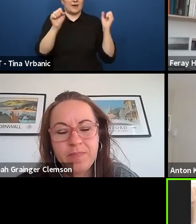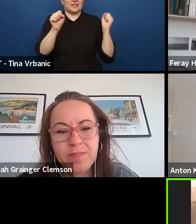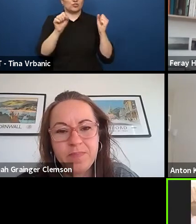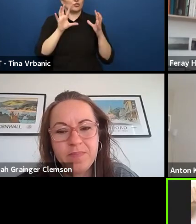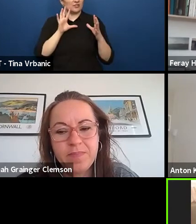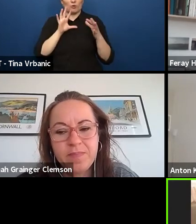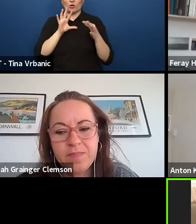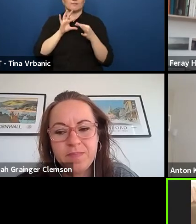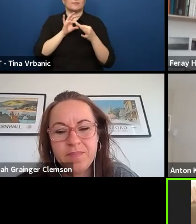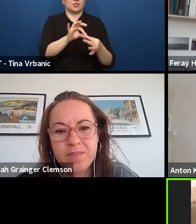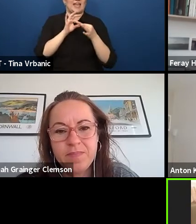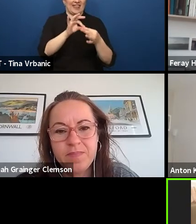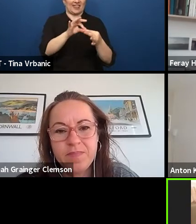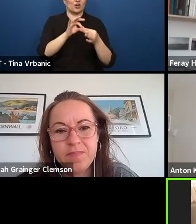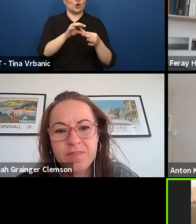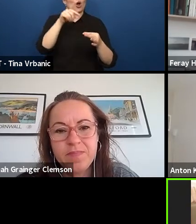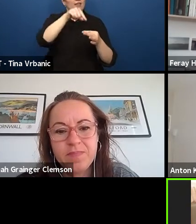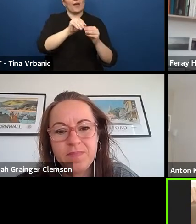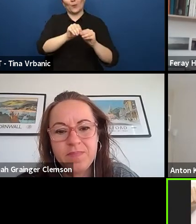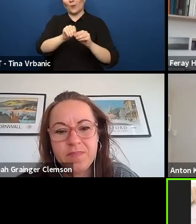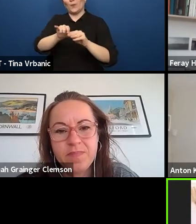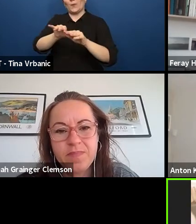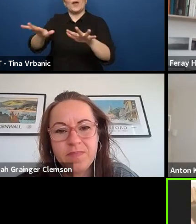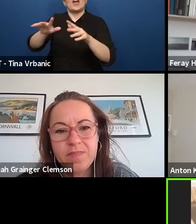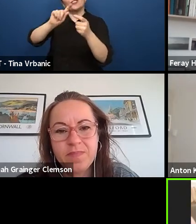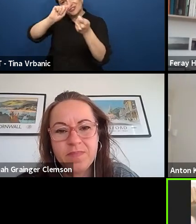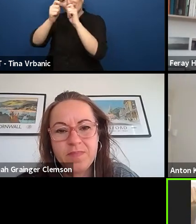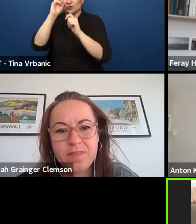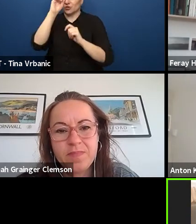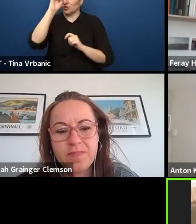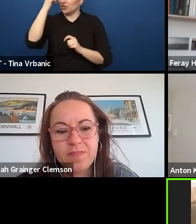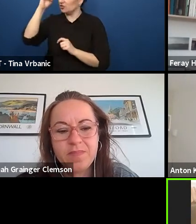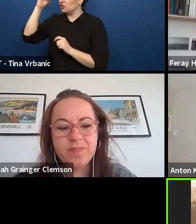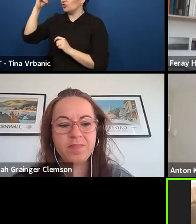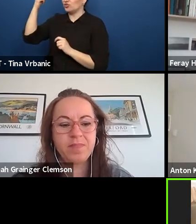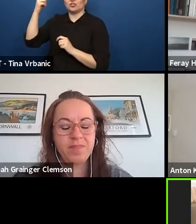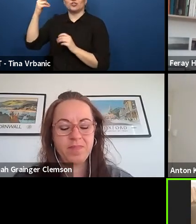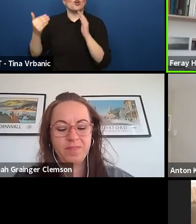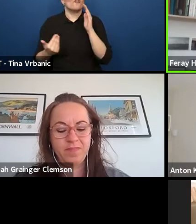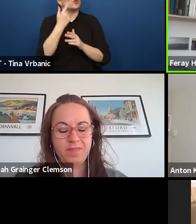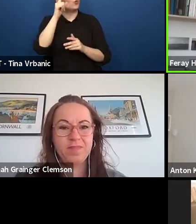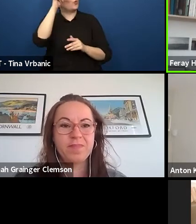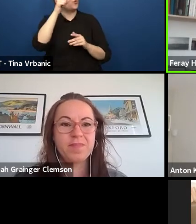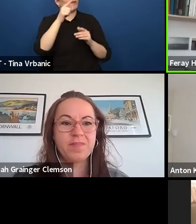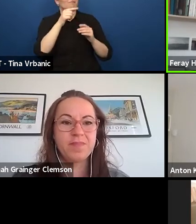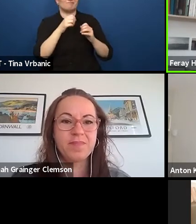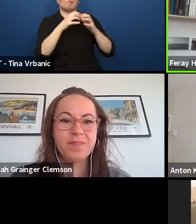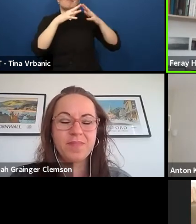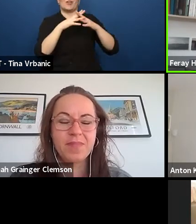that make us able to create those new formats. Thank you, Cristina.